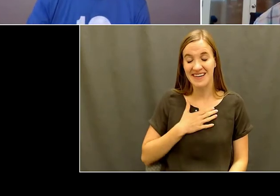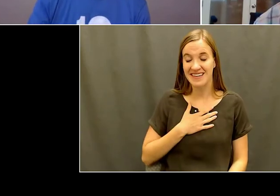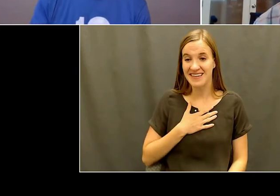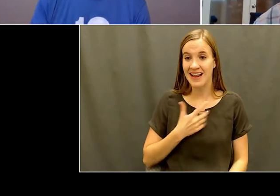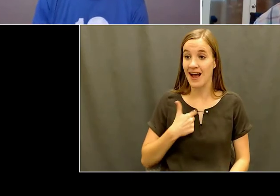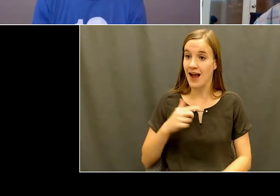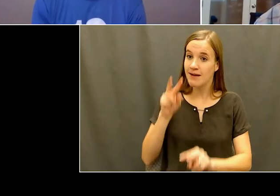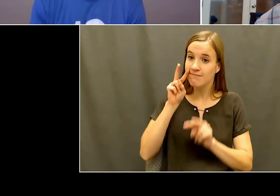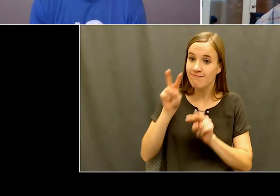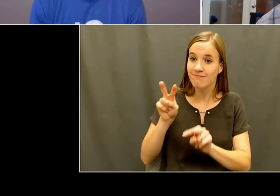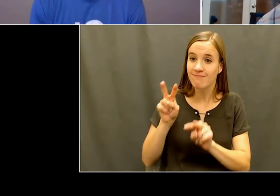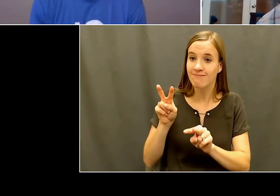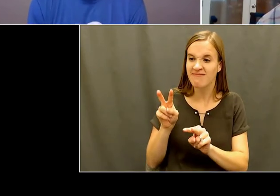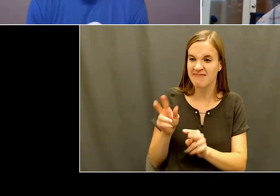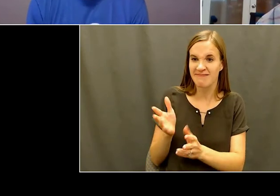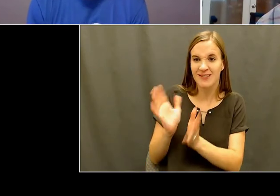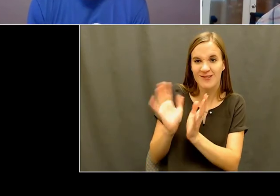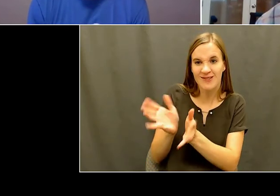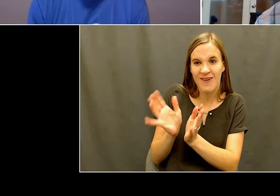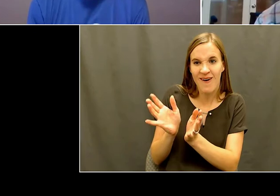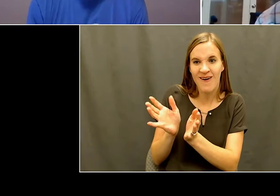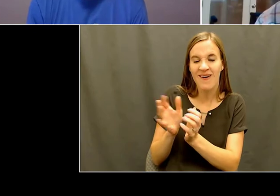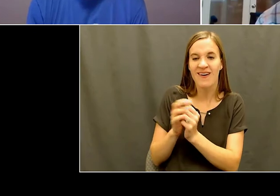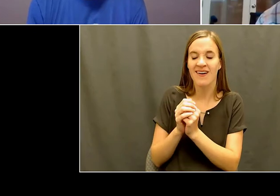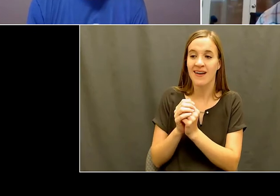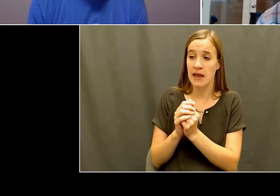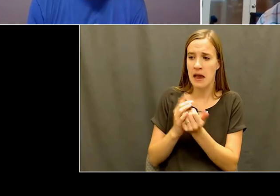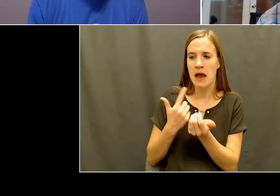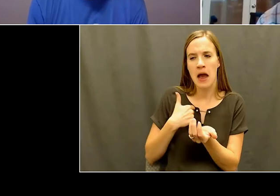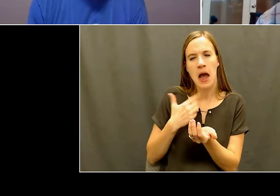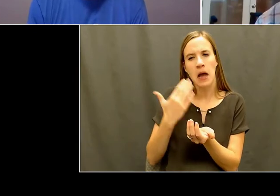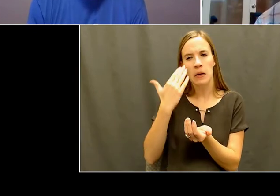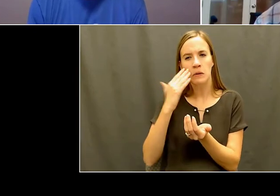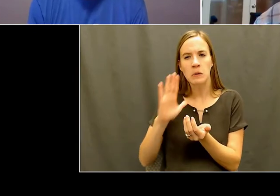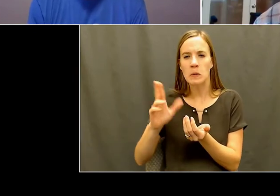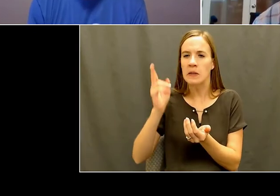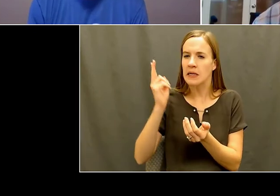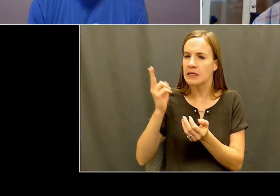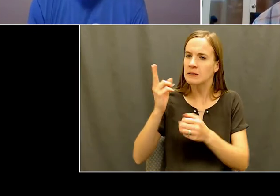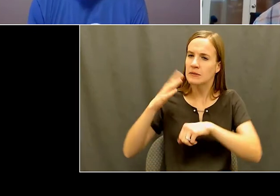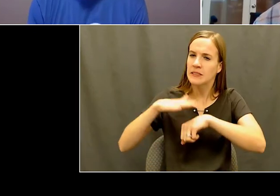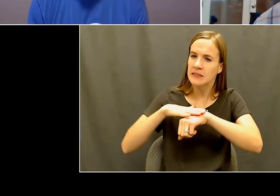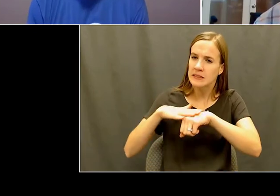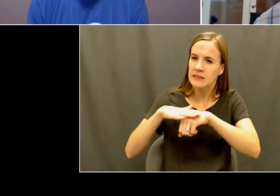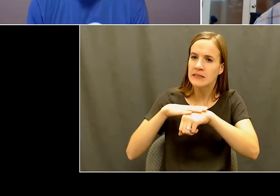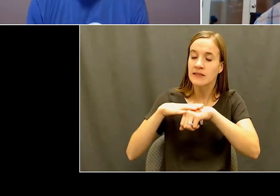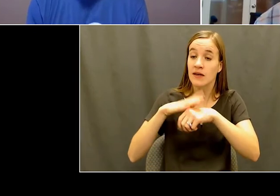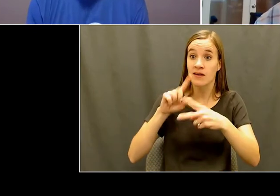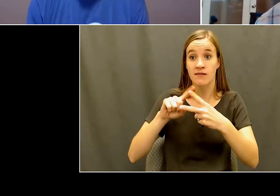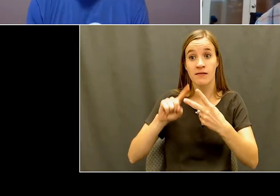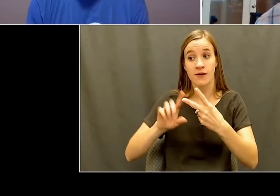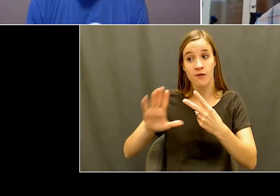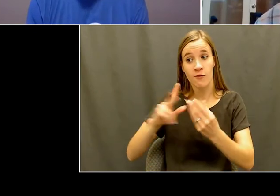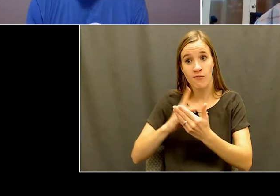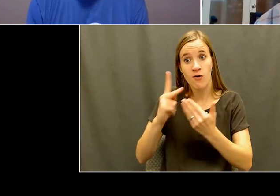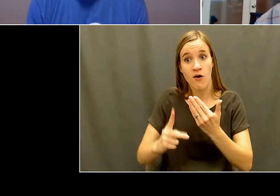excited to talk with you and I know a little bit about your history and and but I know a lot about the program that you